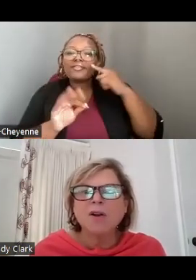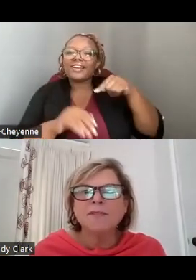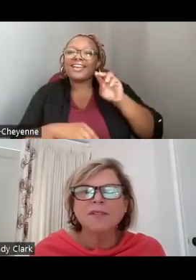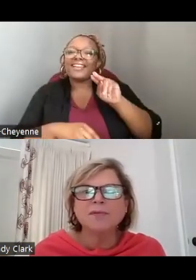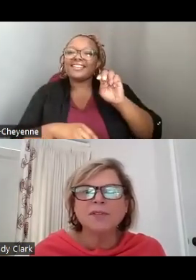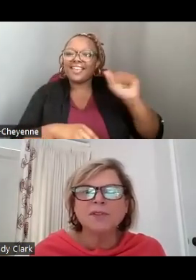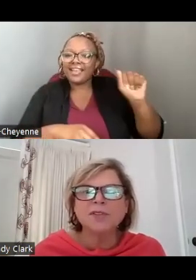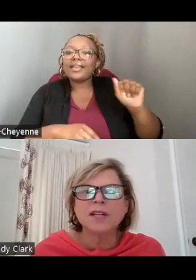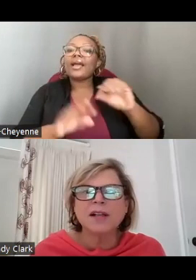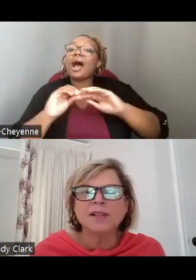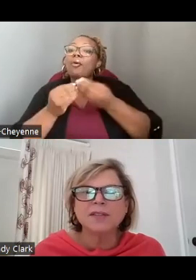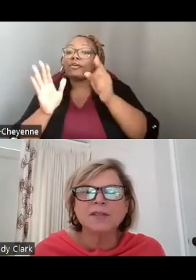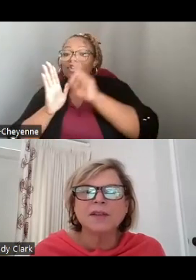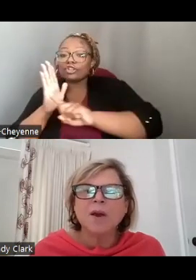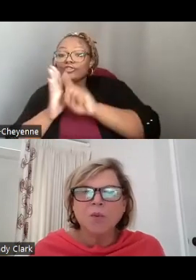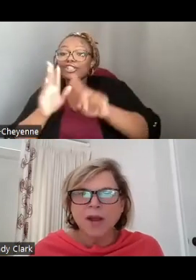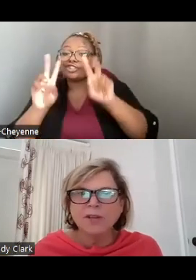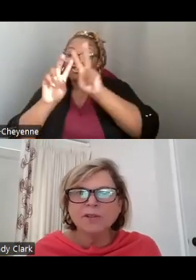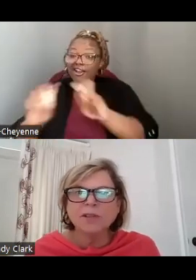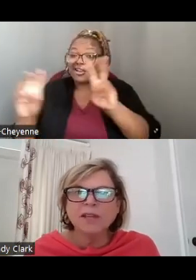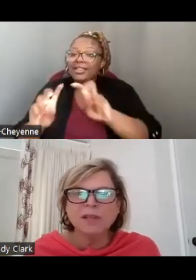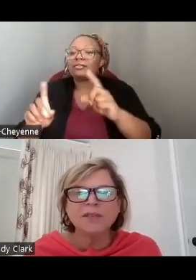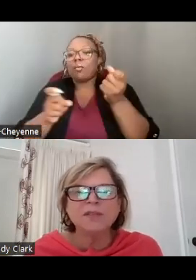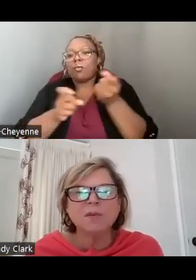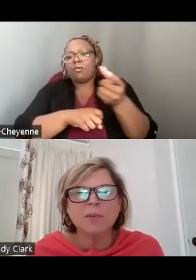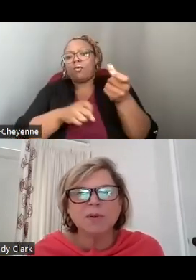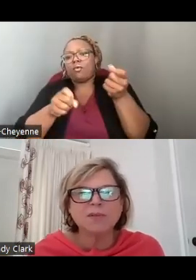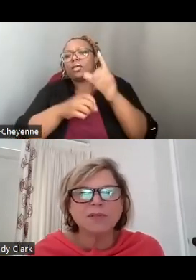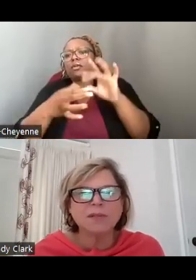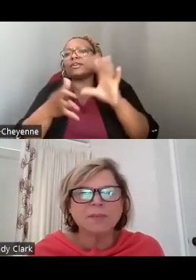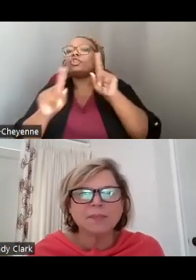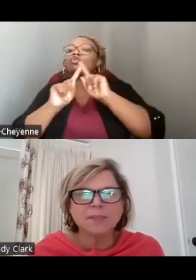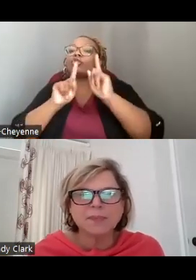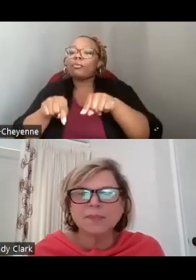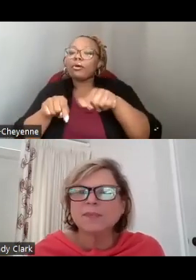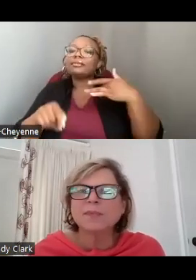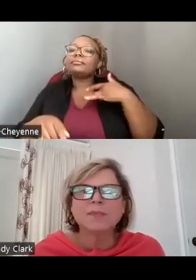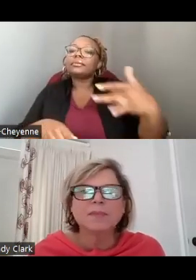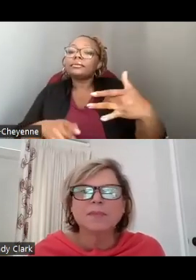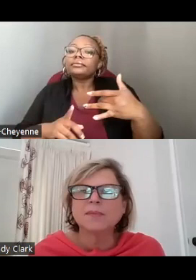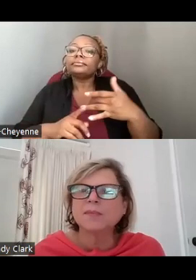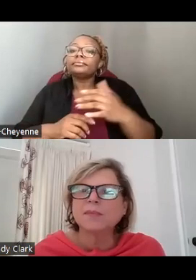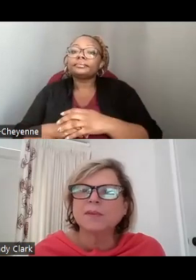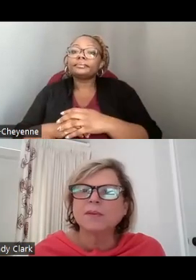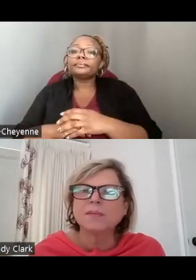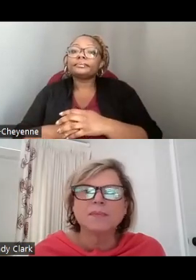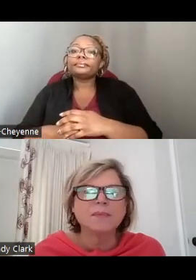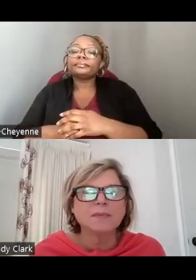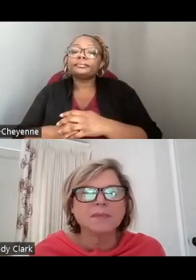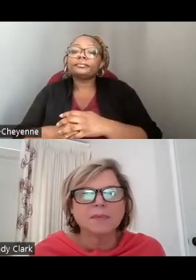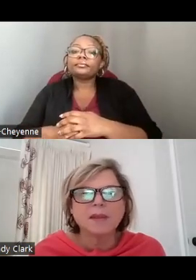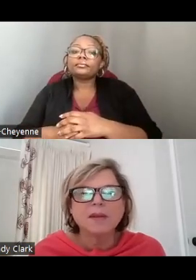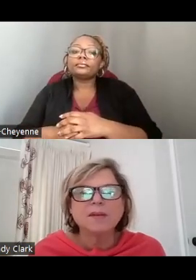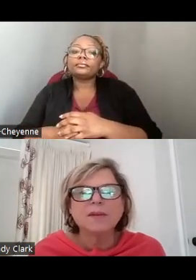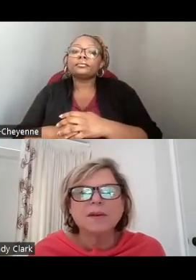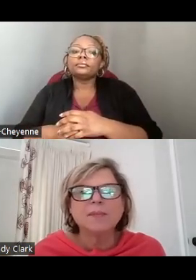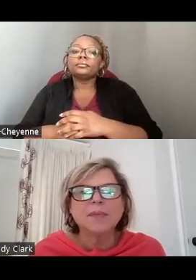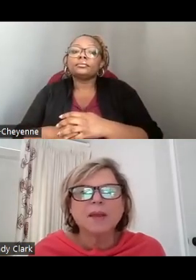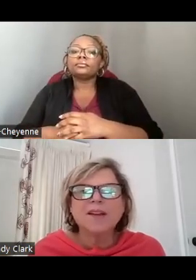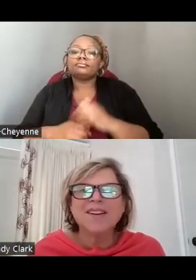OUR OFFICE OF RESEARCH AND ANALYSIS REGULARLY RELEASES REPORTS